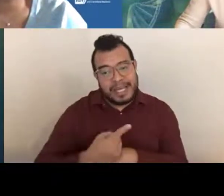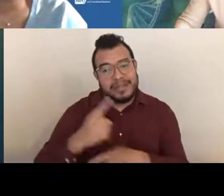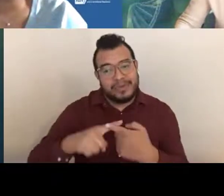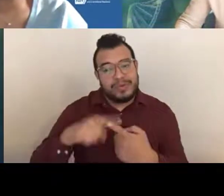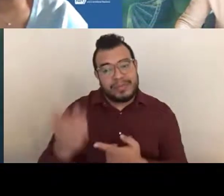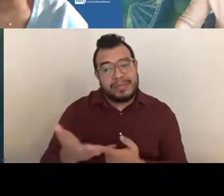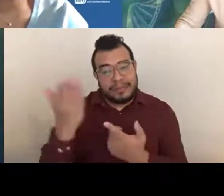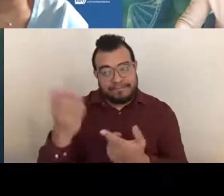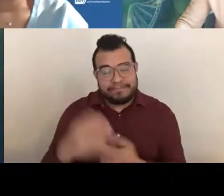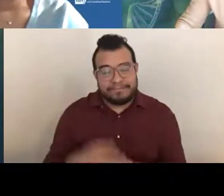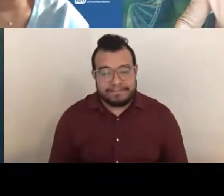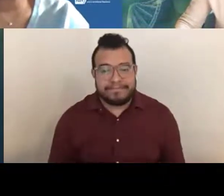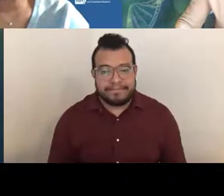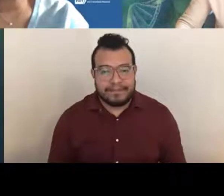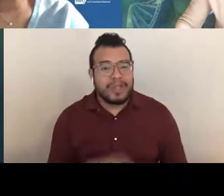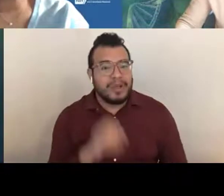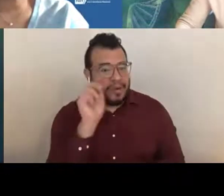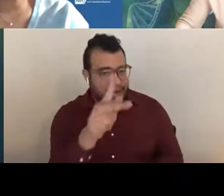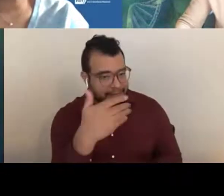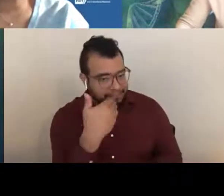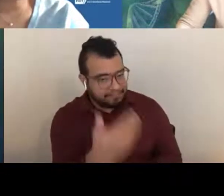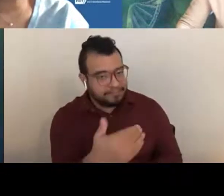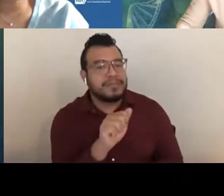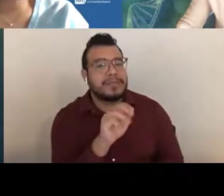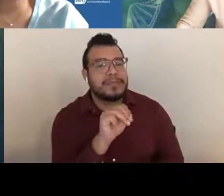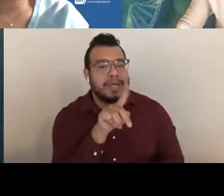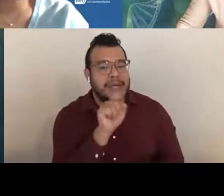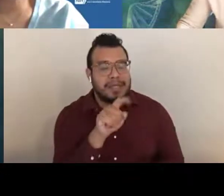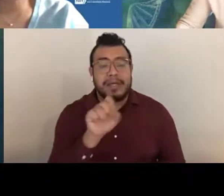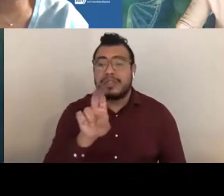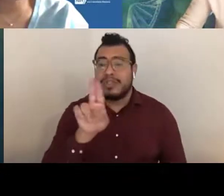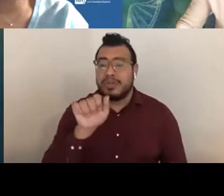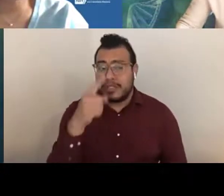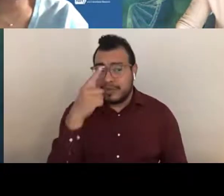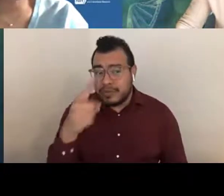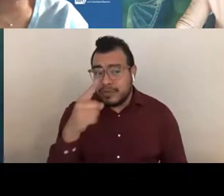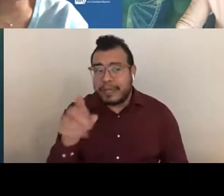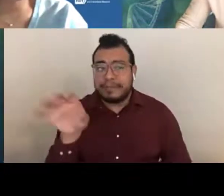April Harrison: Okay, thank you, Amanda. Susan, can you talk to us some about the carryover process?